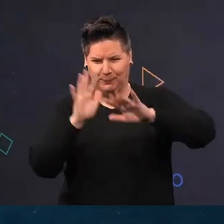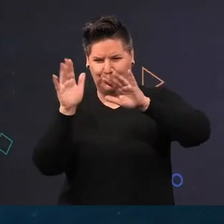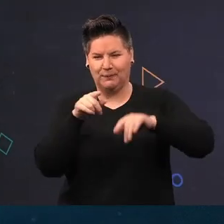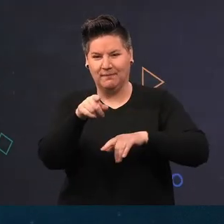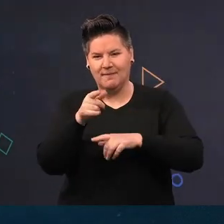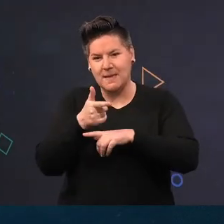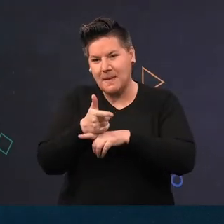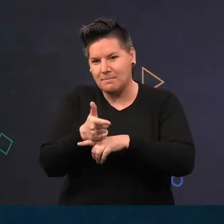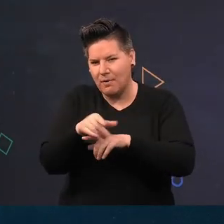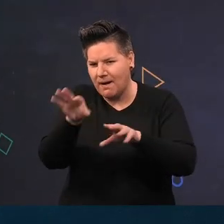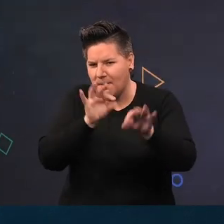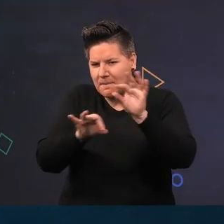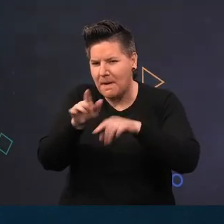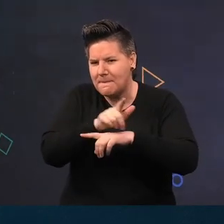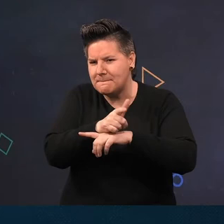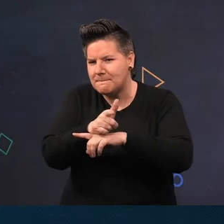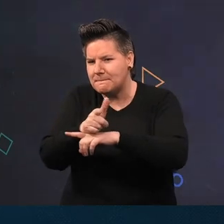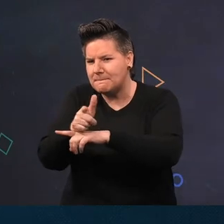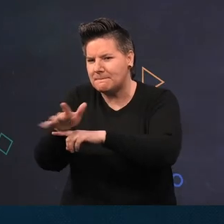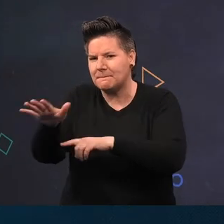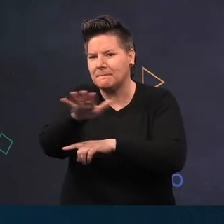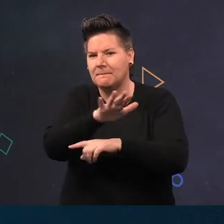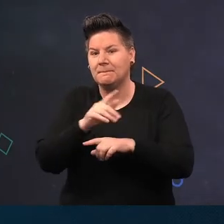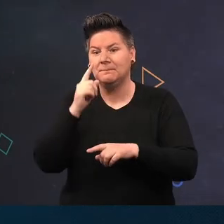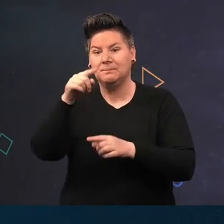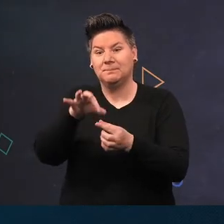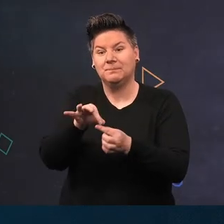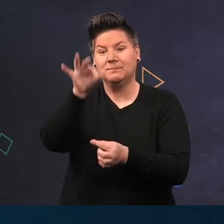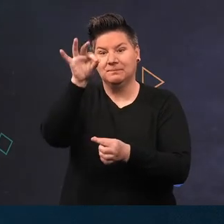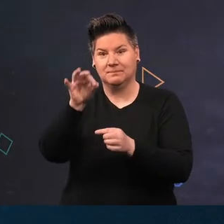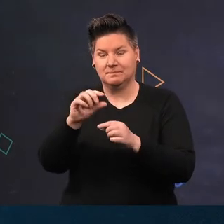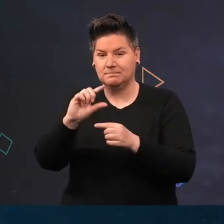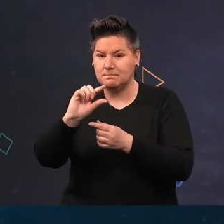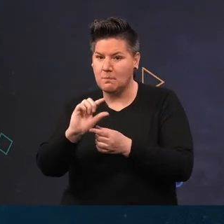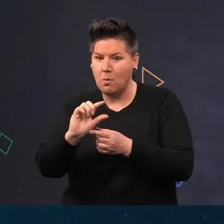water flowing past the sea pen. Judging the size of things underwater can be problematic